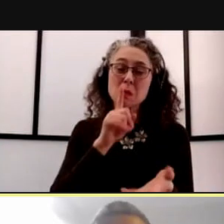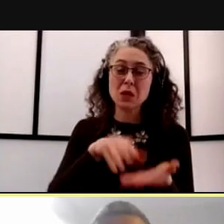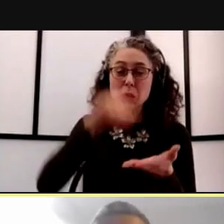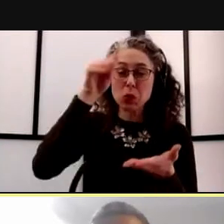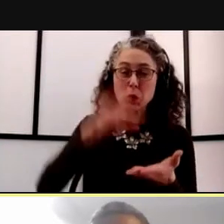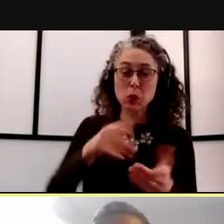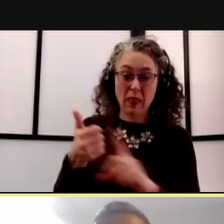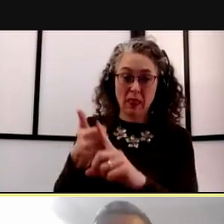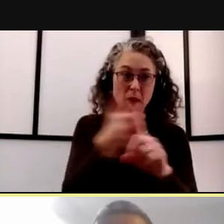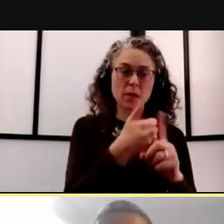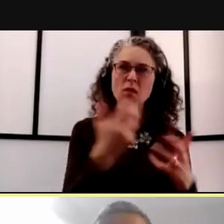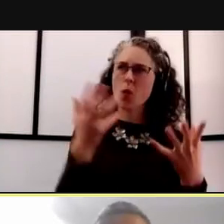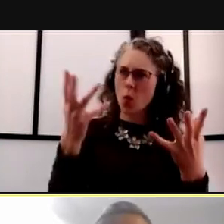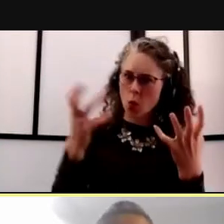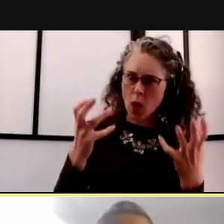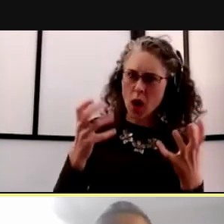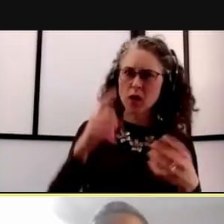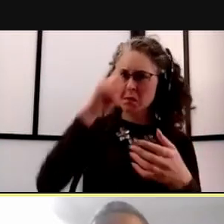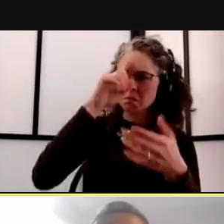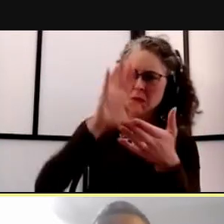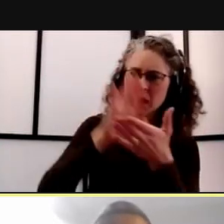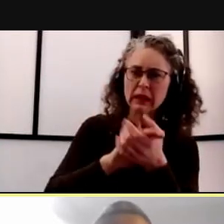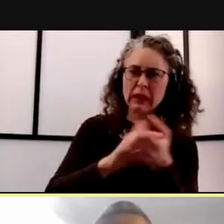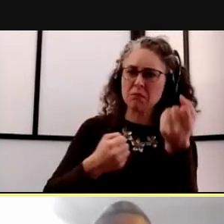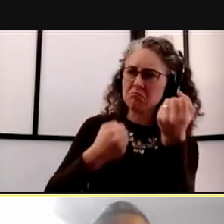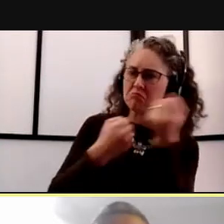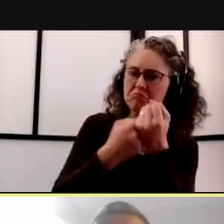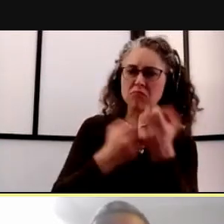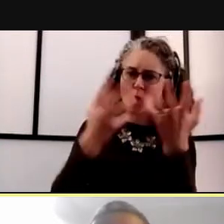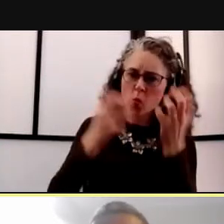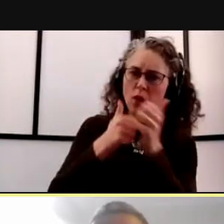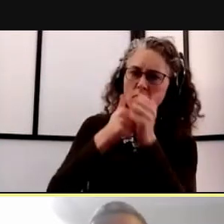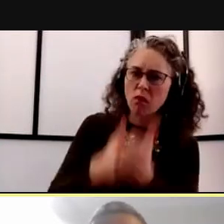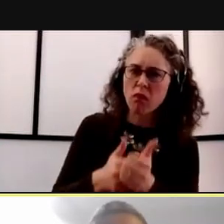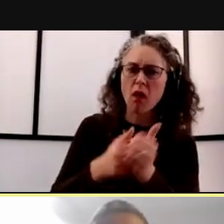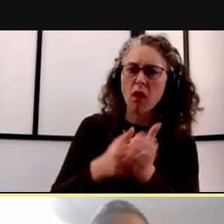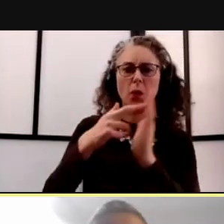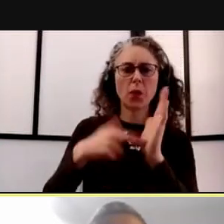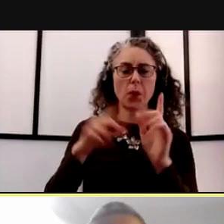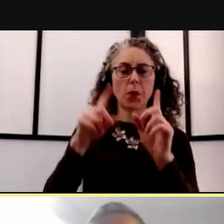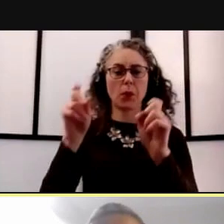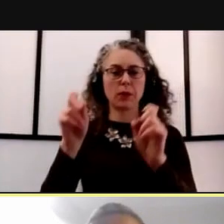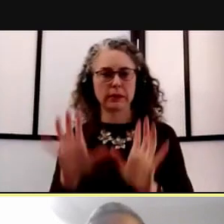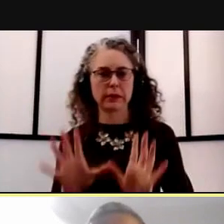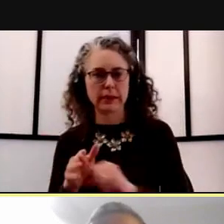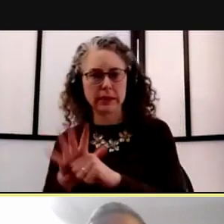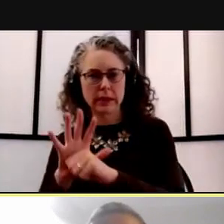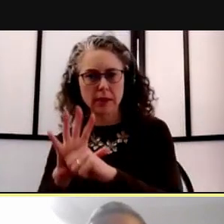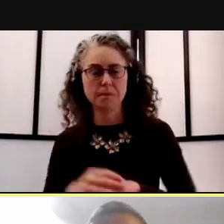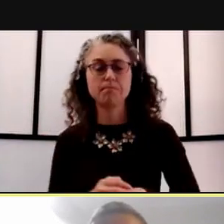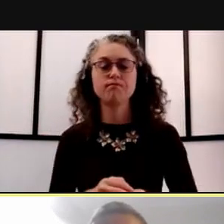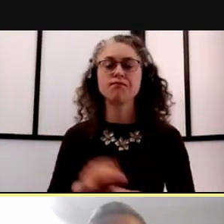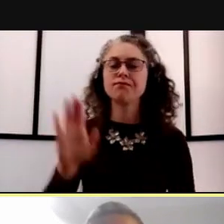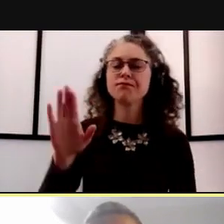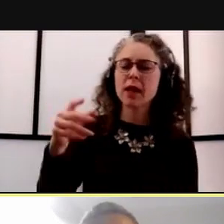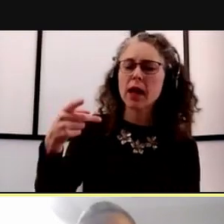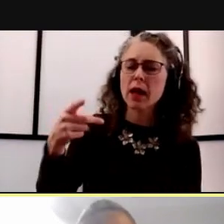They believe in it and they wanna comply with it, which is helpful. Preeti, I recently heard from a student